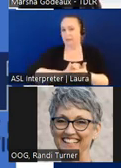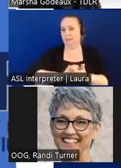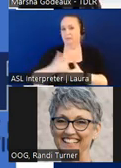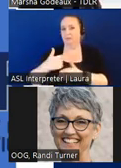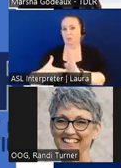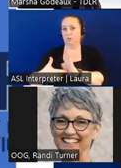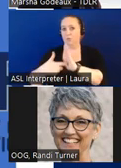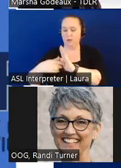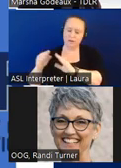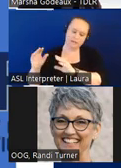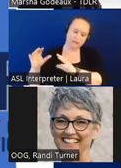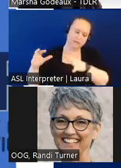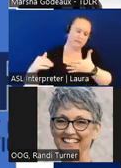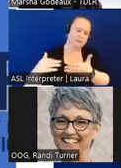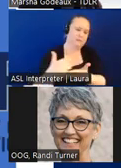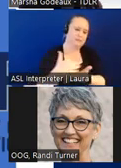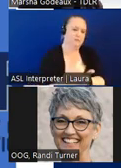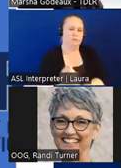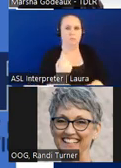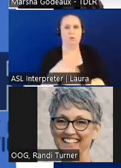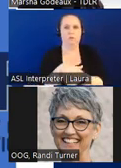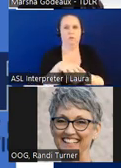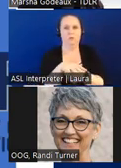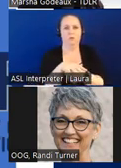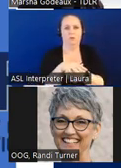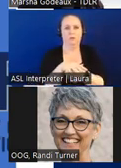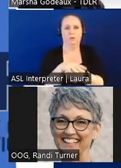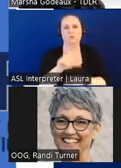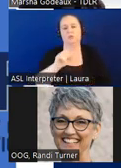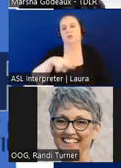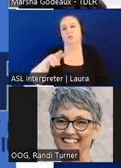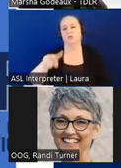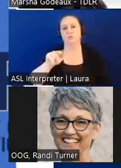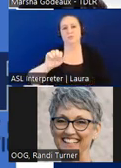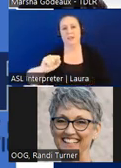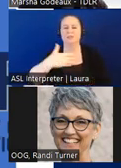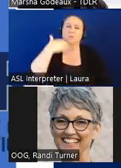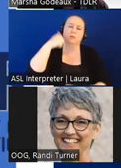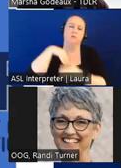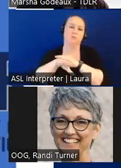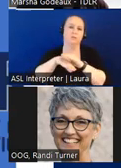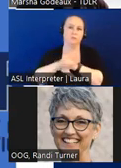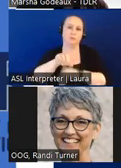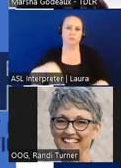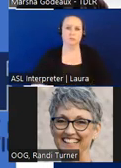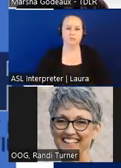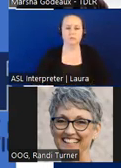location the 2022 task it will provide better accessibility for texas lastly there have been